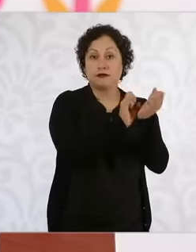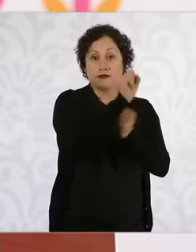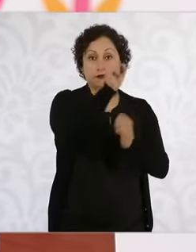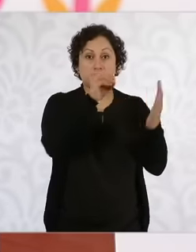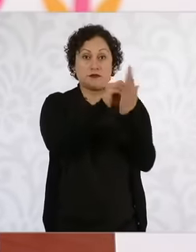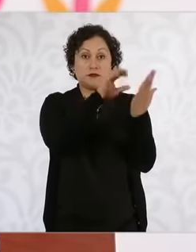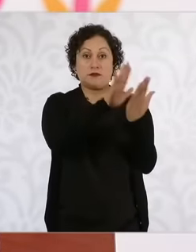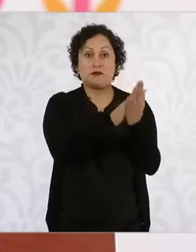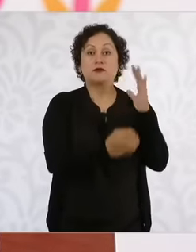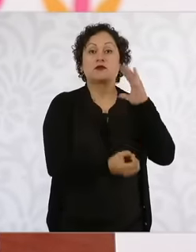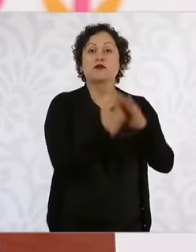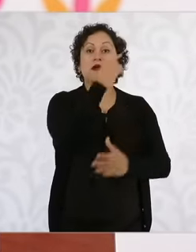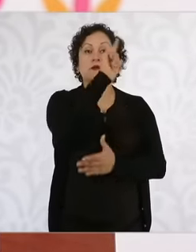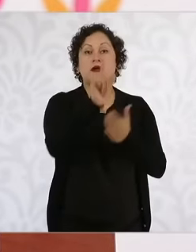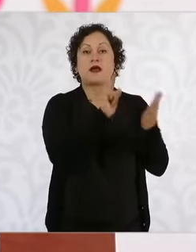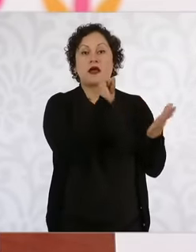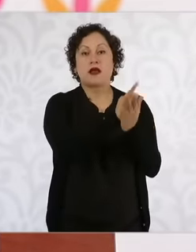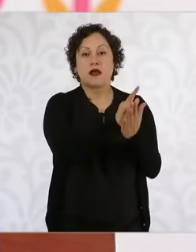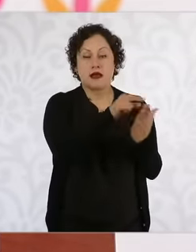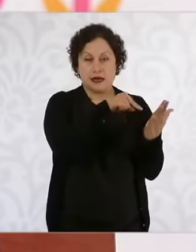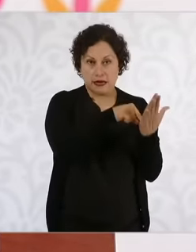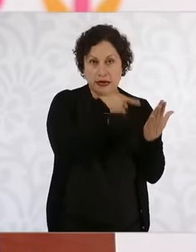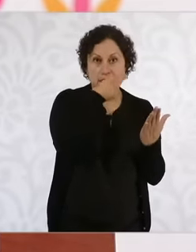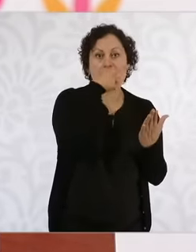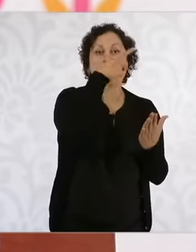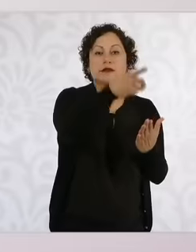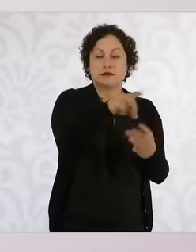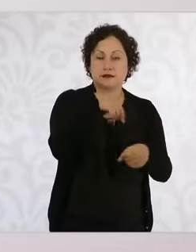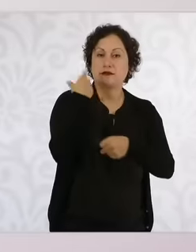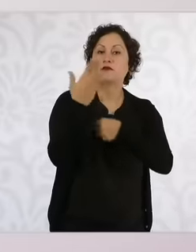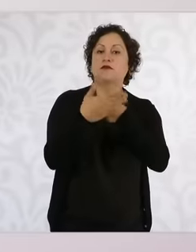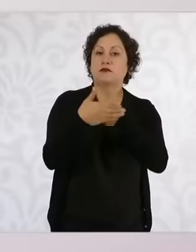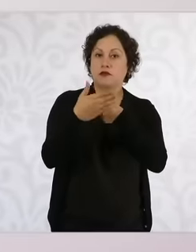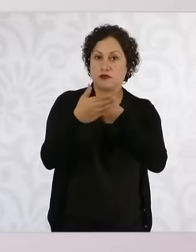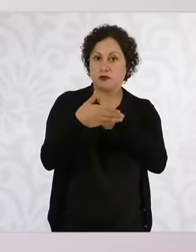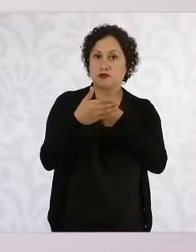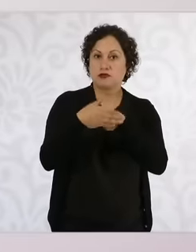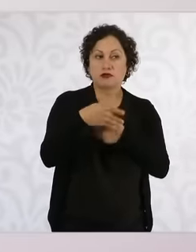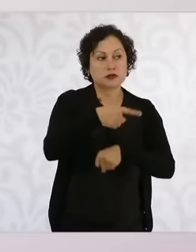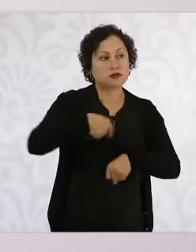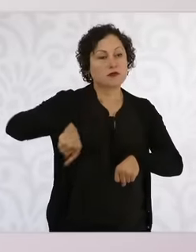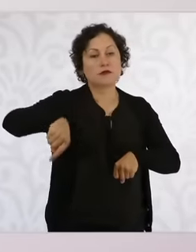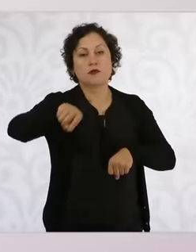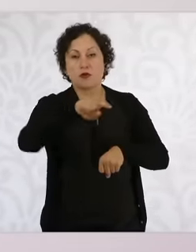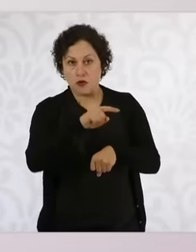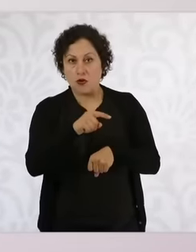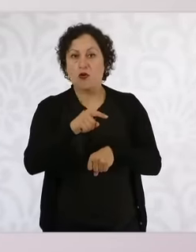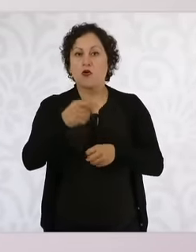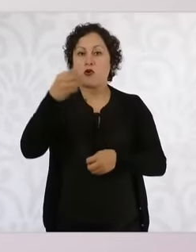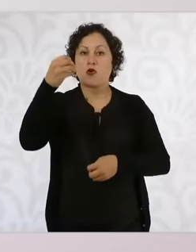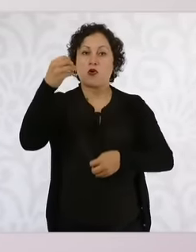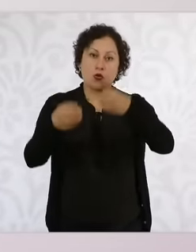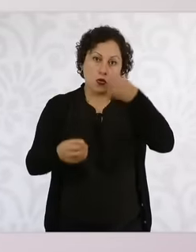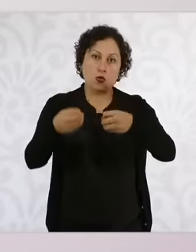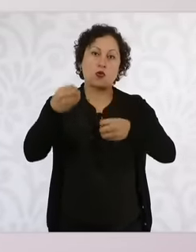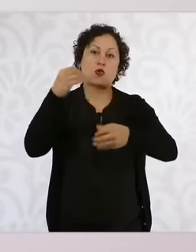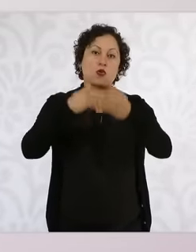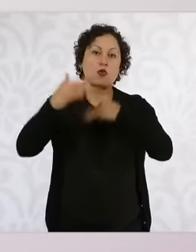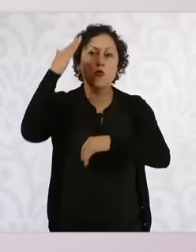that now that the new ministers are elected, there will be nine, that is, it will be reduced. in